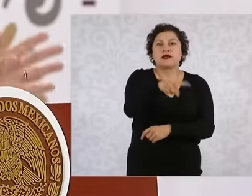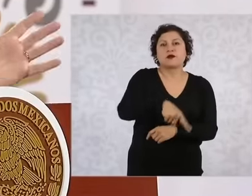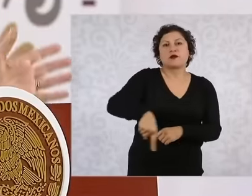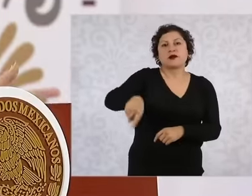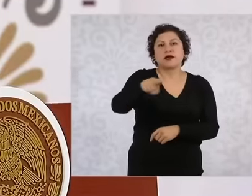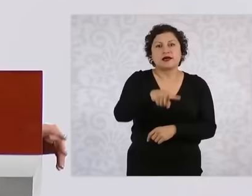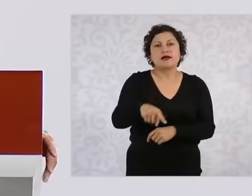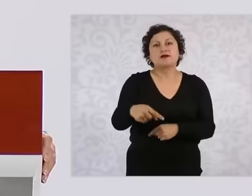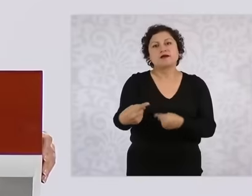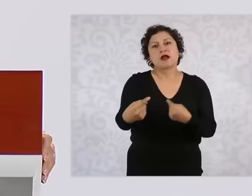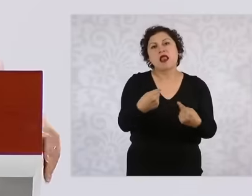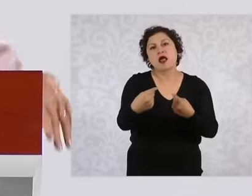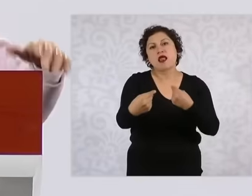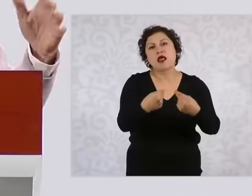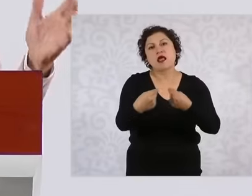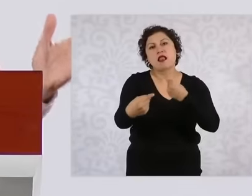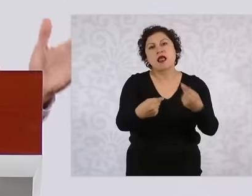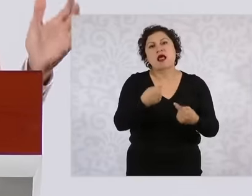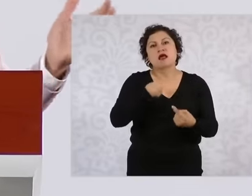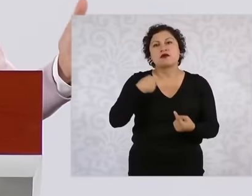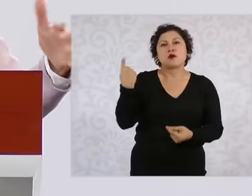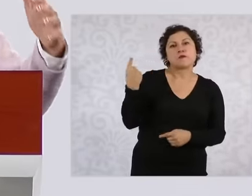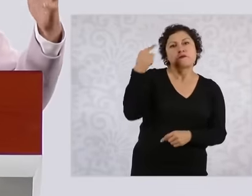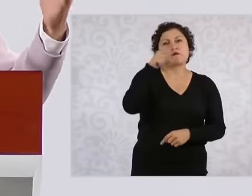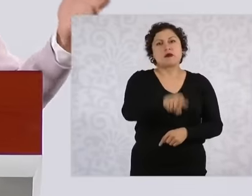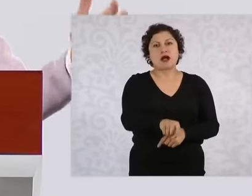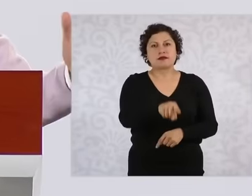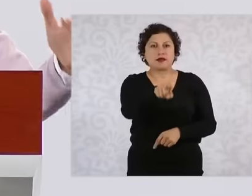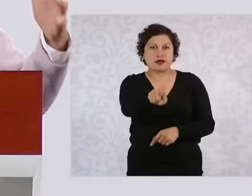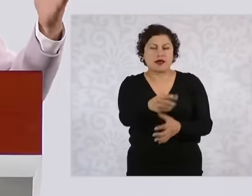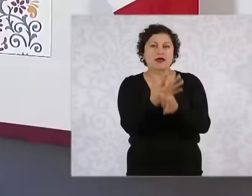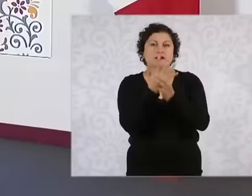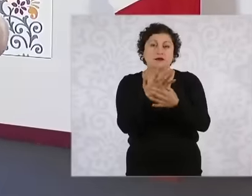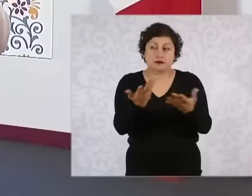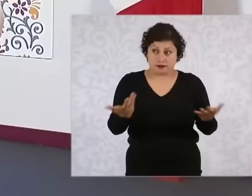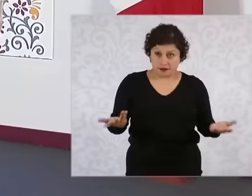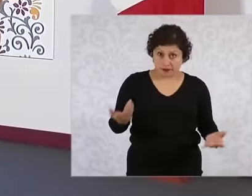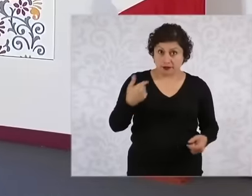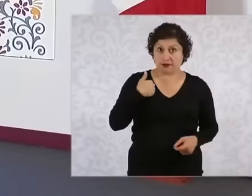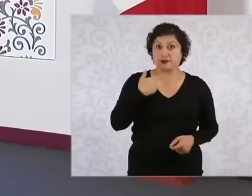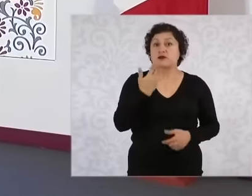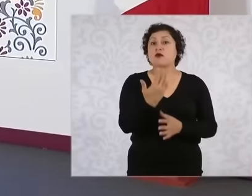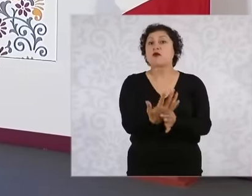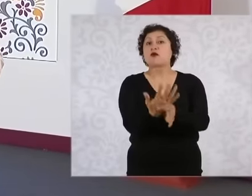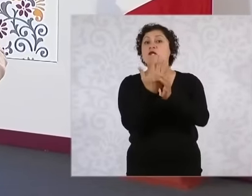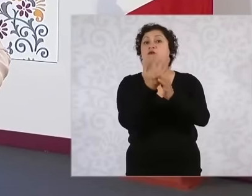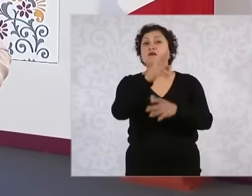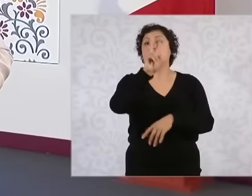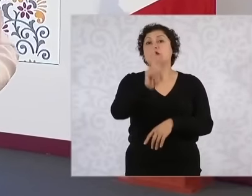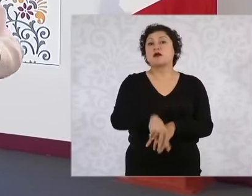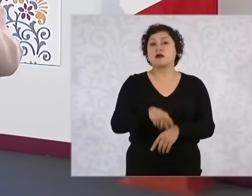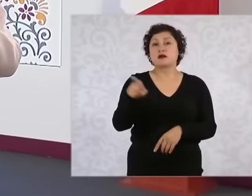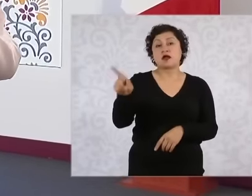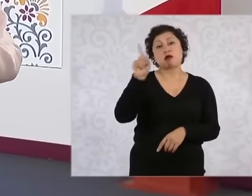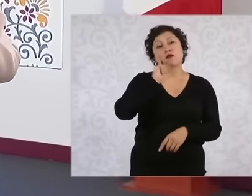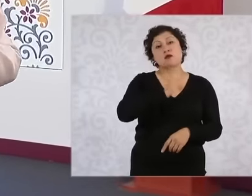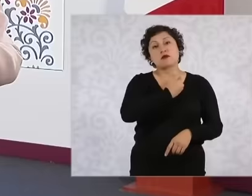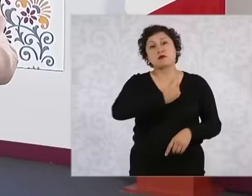authoritarian they are, they want to put the minister in jail, the minister They are taking a